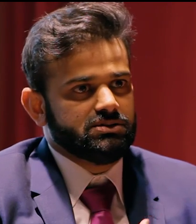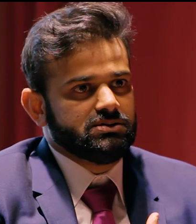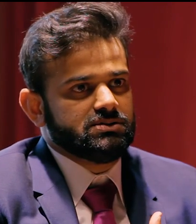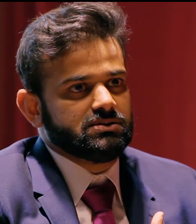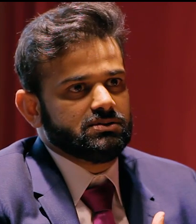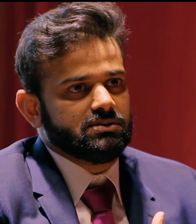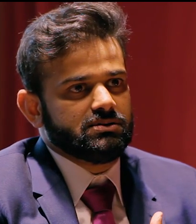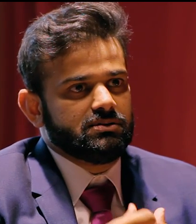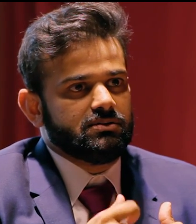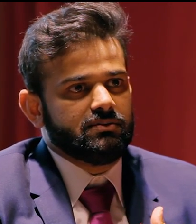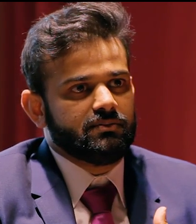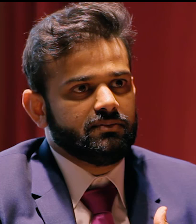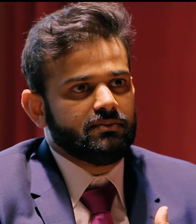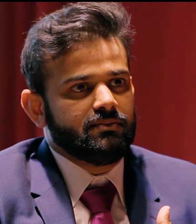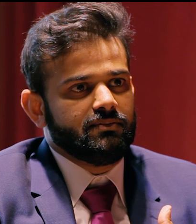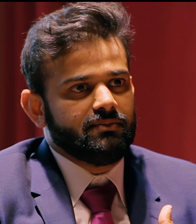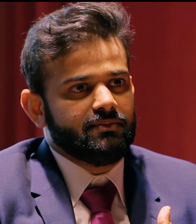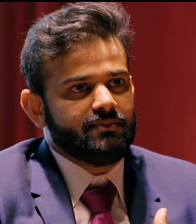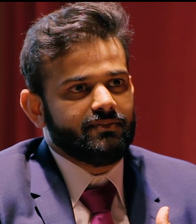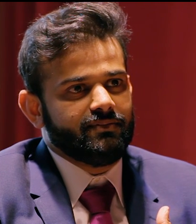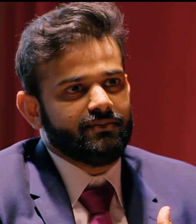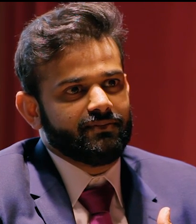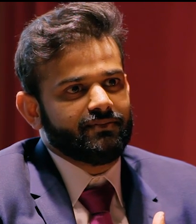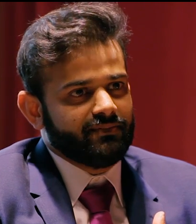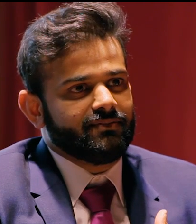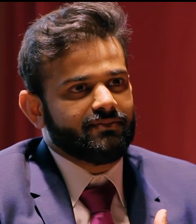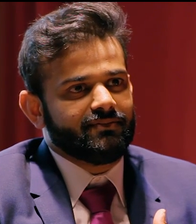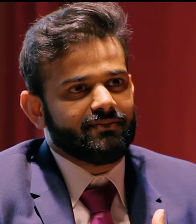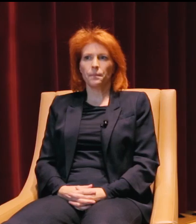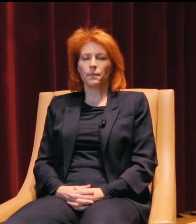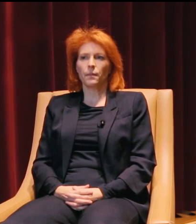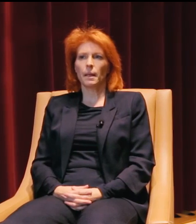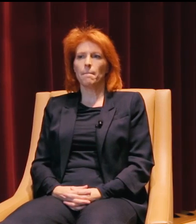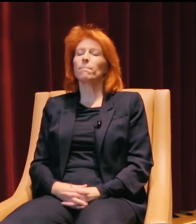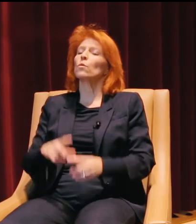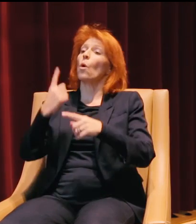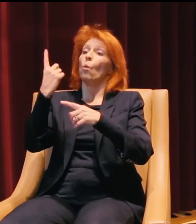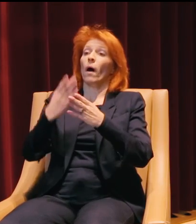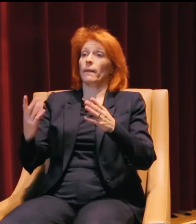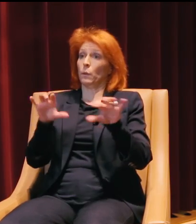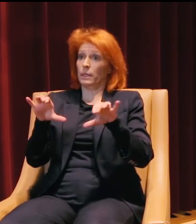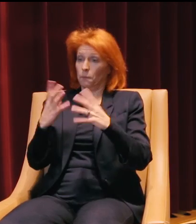that helped you get through the challenges through building that team? One thing we did was,